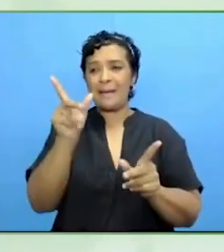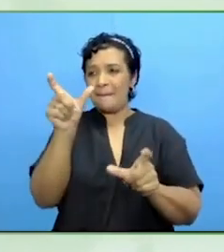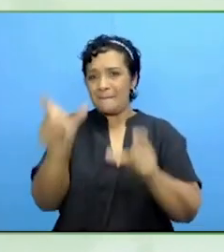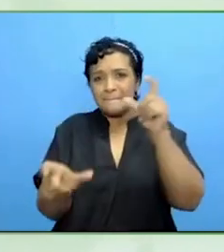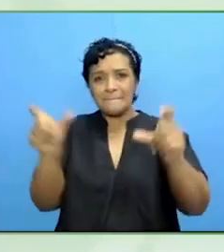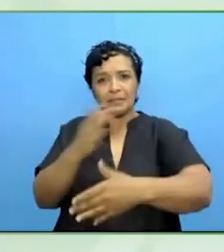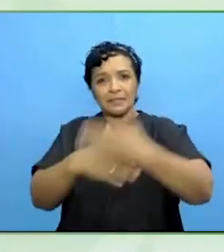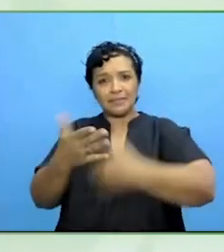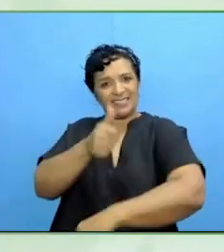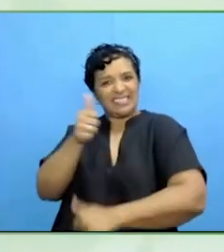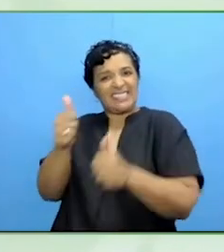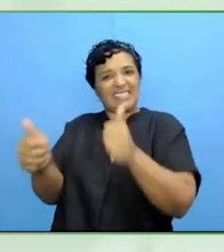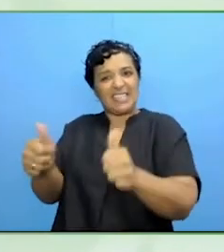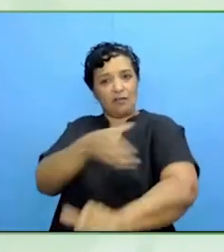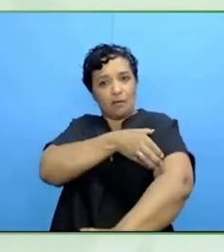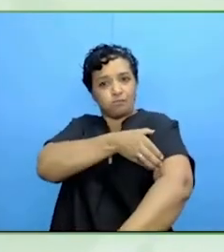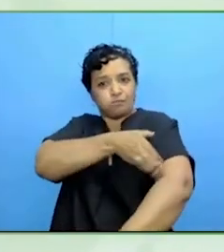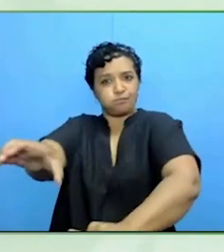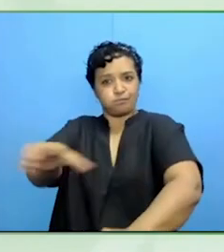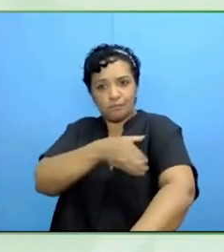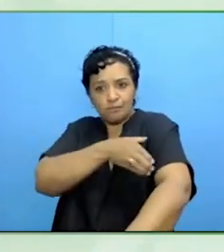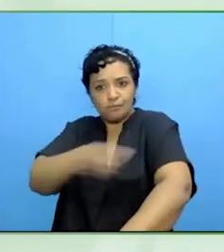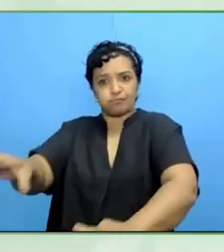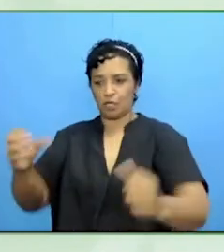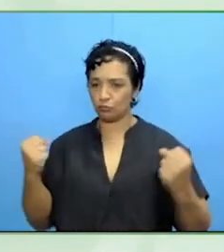If we invest more in families, family support.